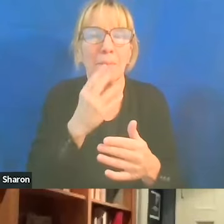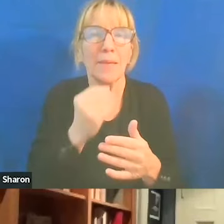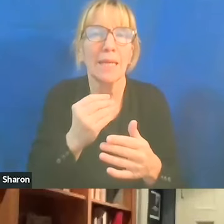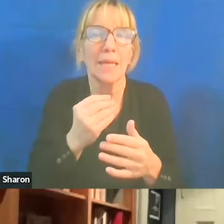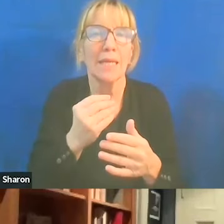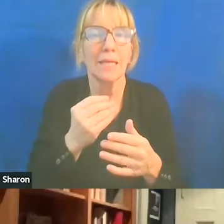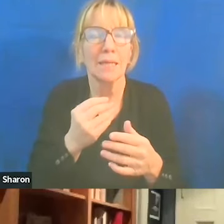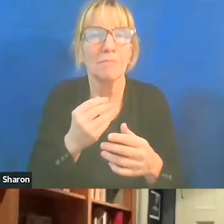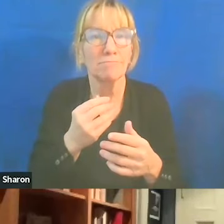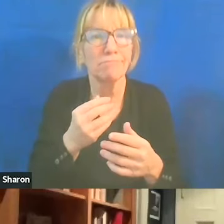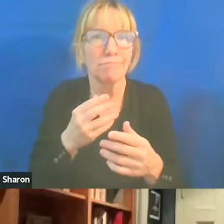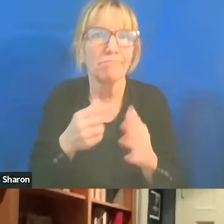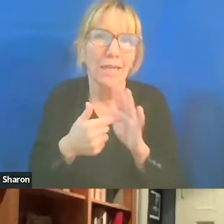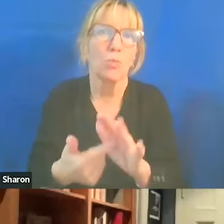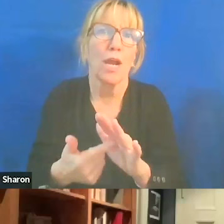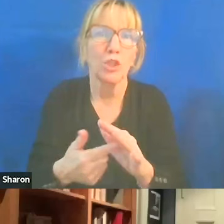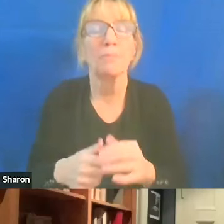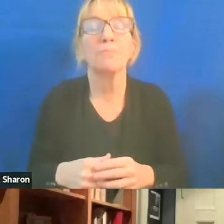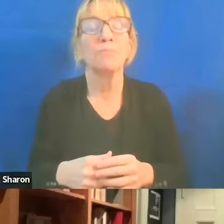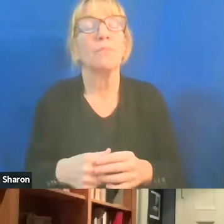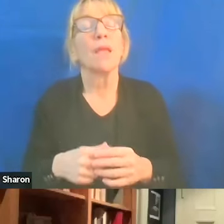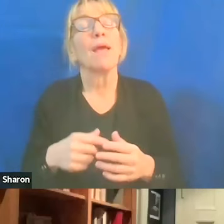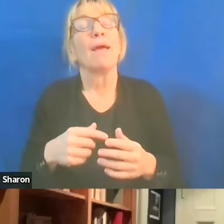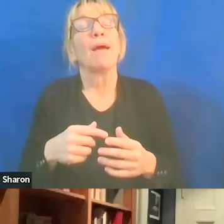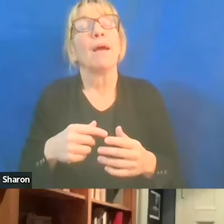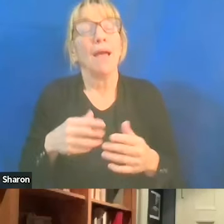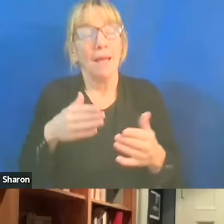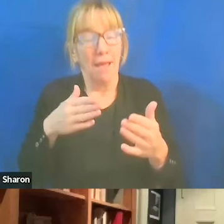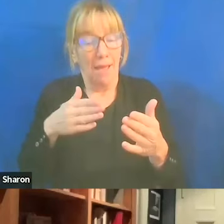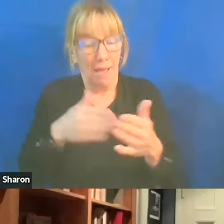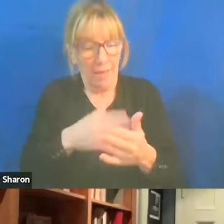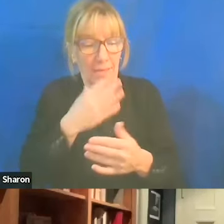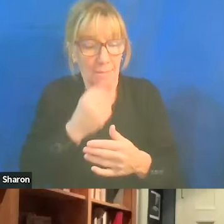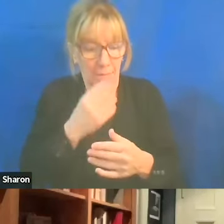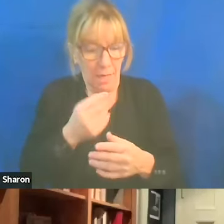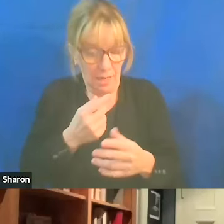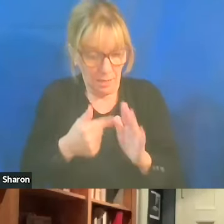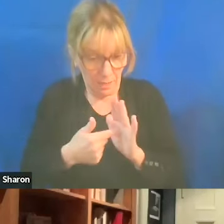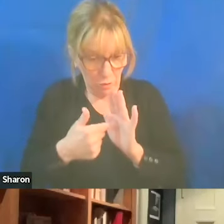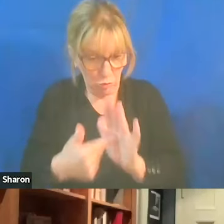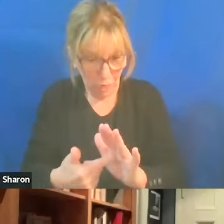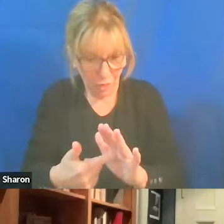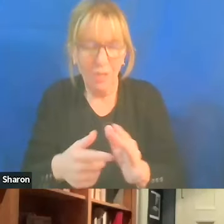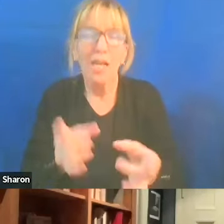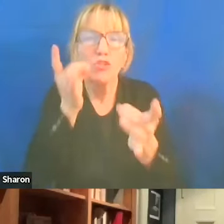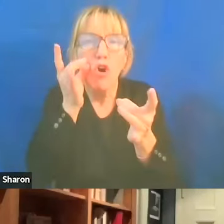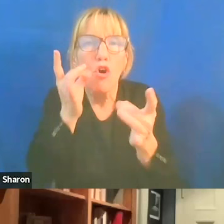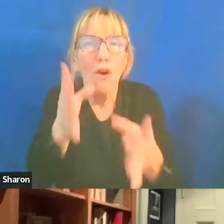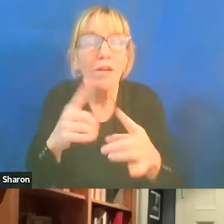I think anti-Semitic expressions are awful, but they're 1st Amendment protected.